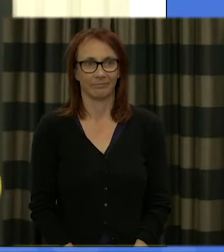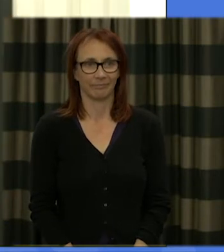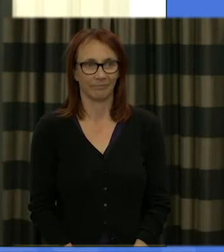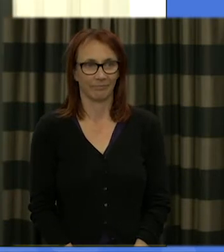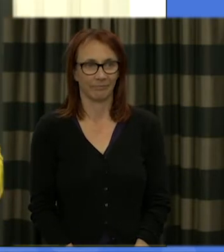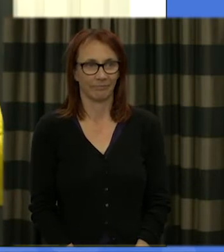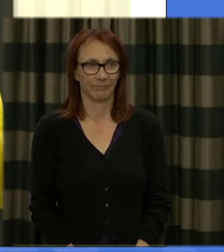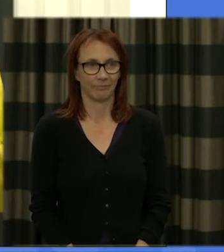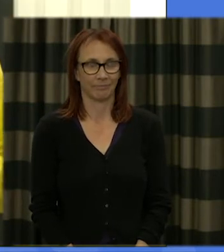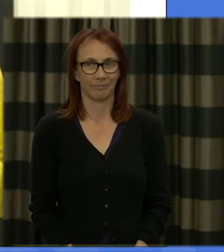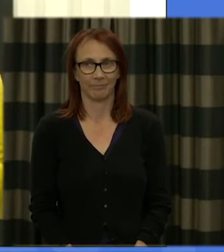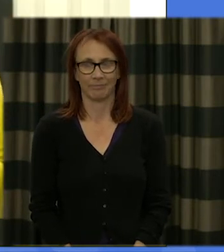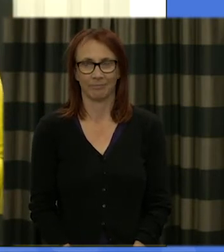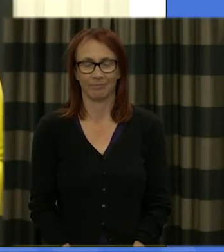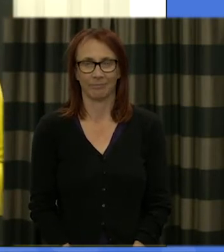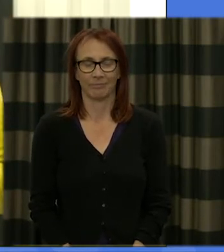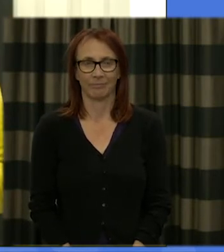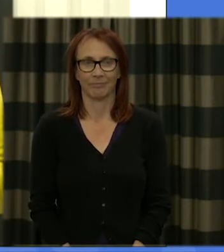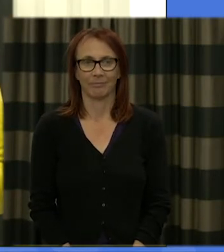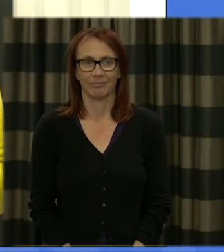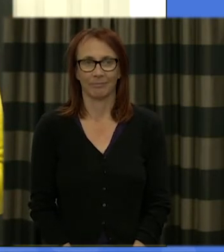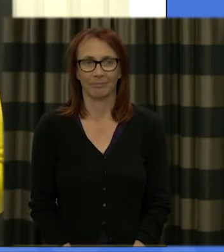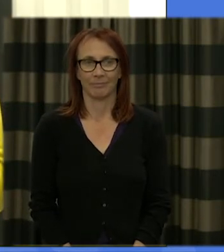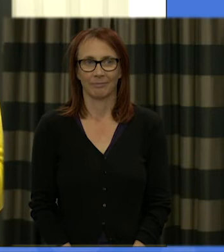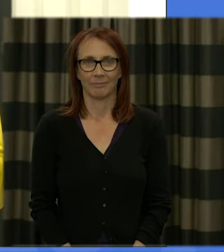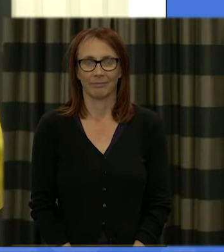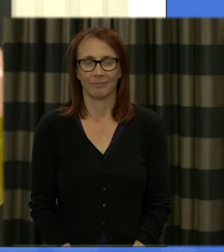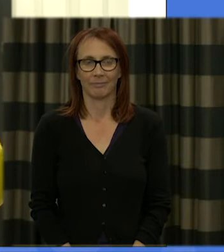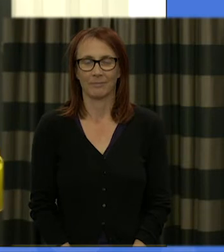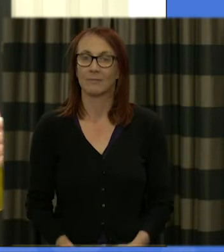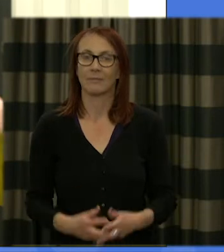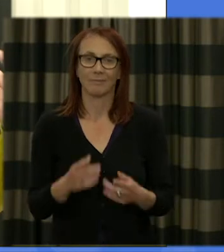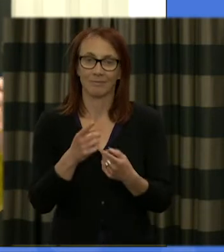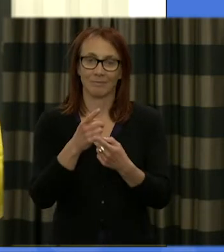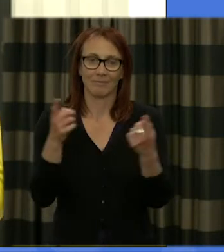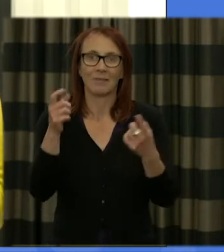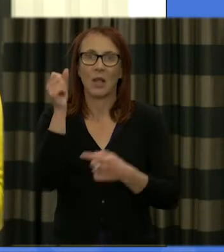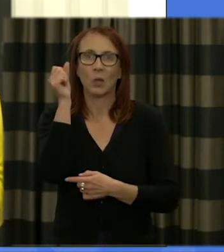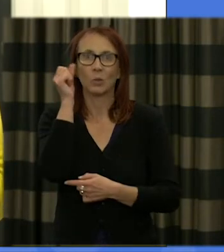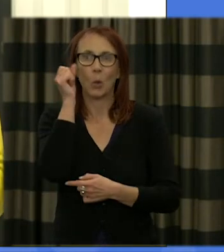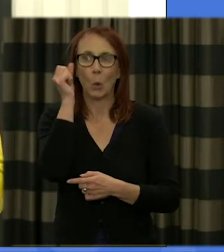so incredibly well and so as you know in the lead-up to this weekend the